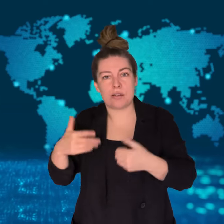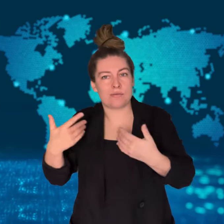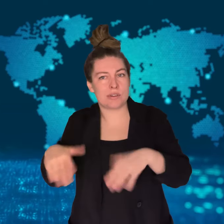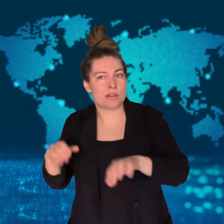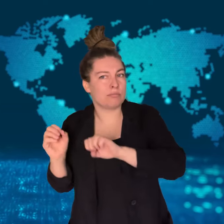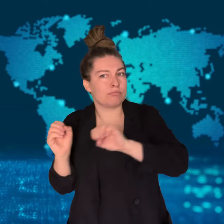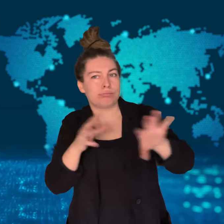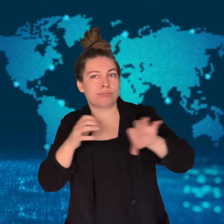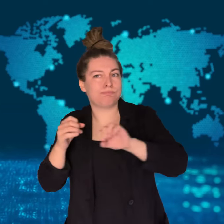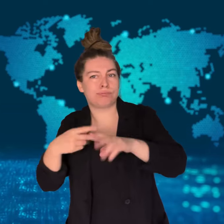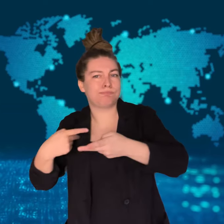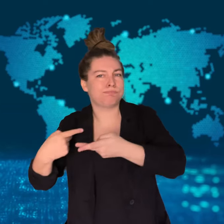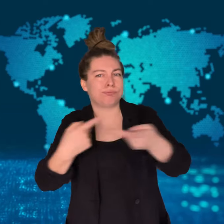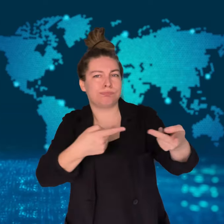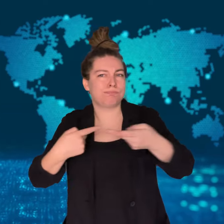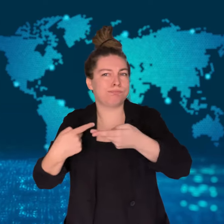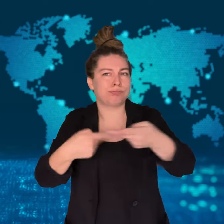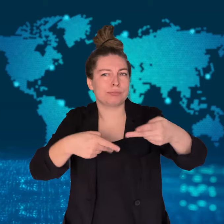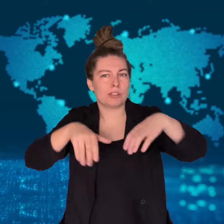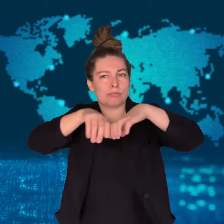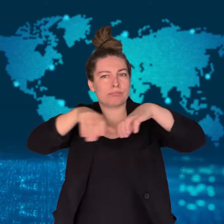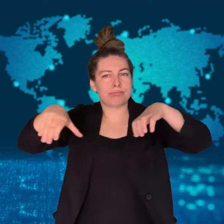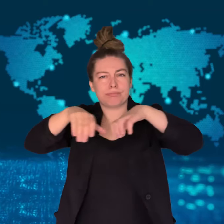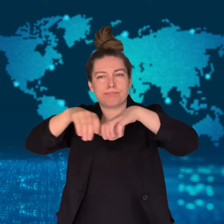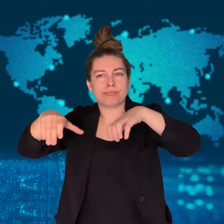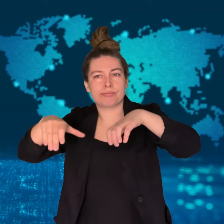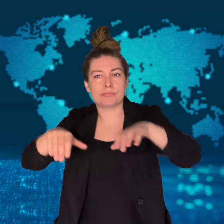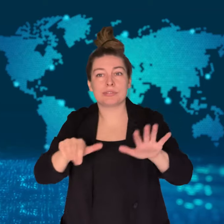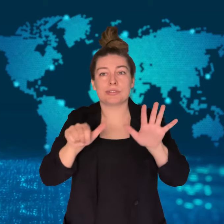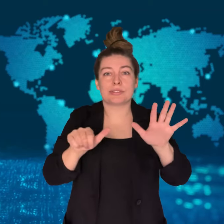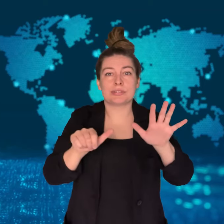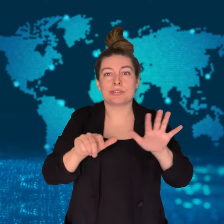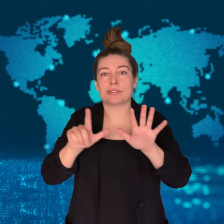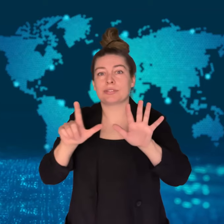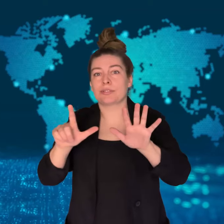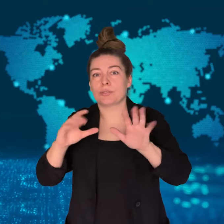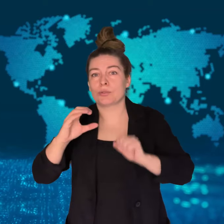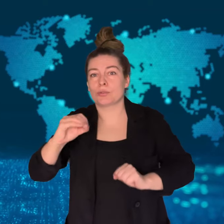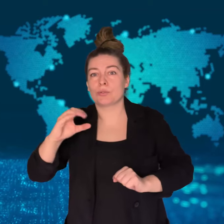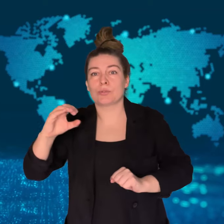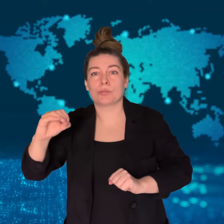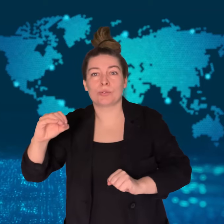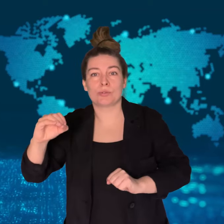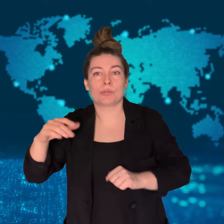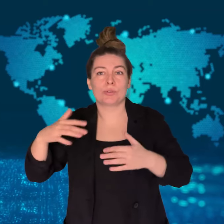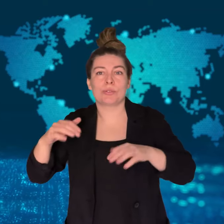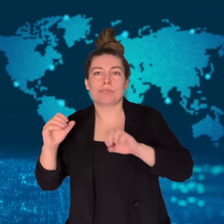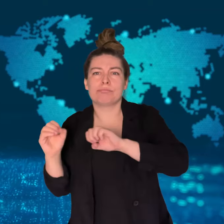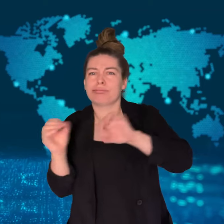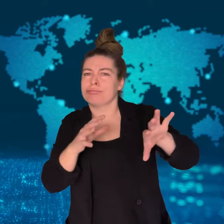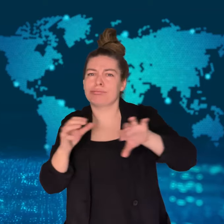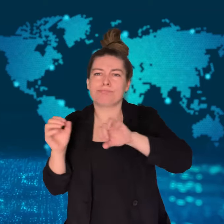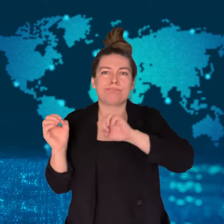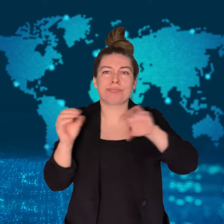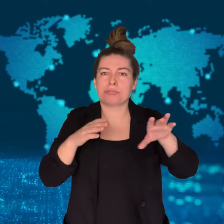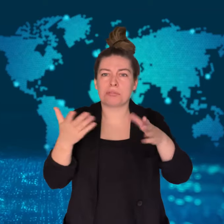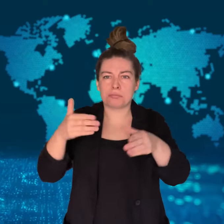Shin said 6,700 containers have gone to Russia from North Korea since August,